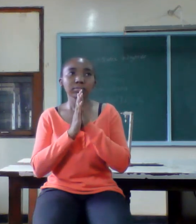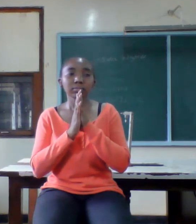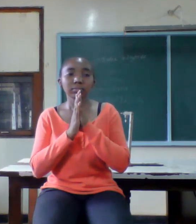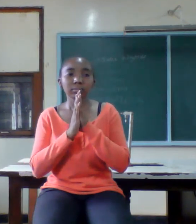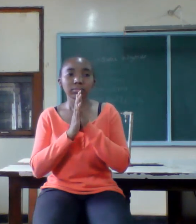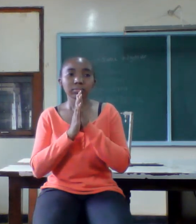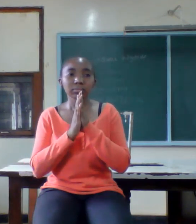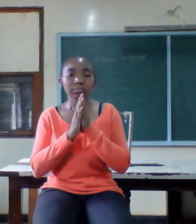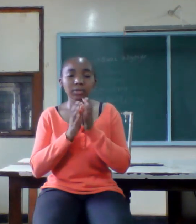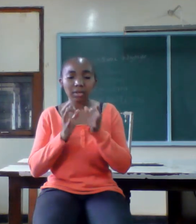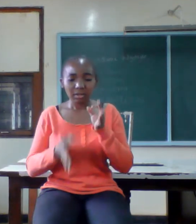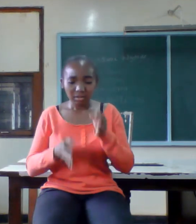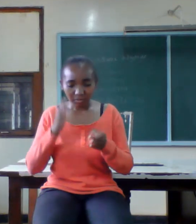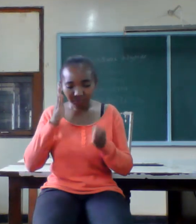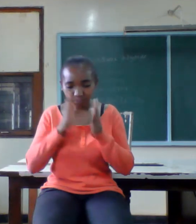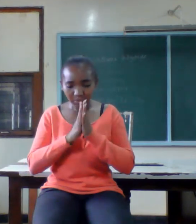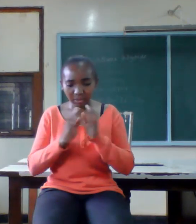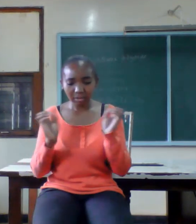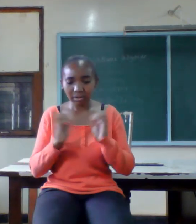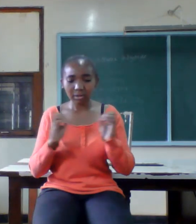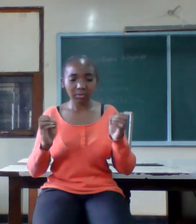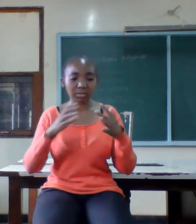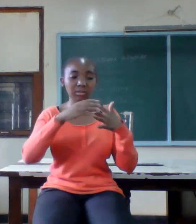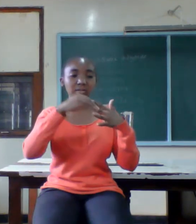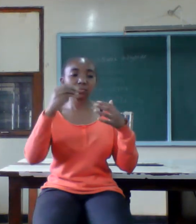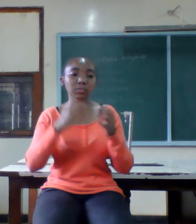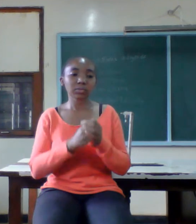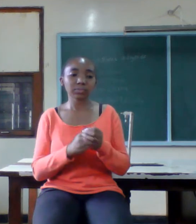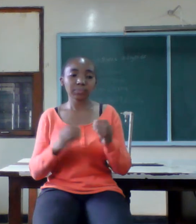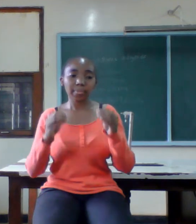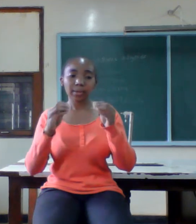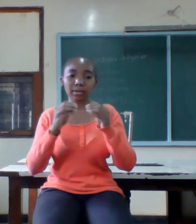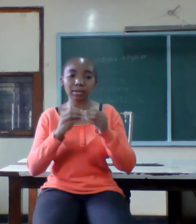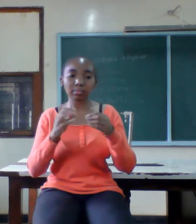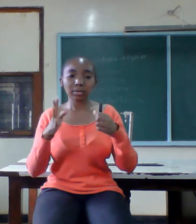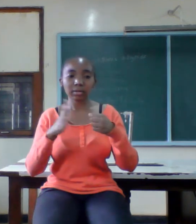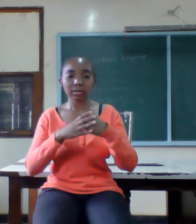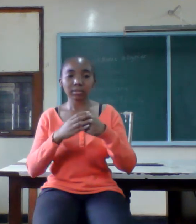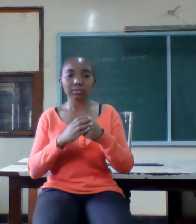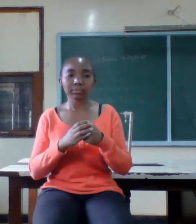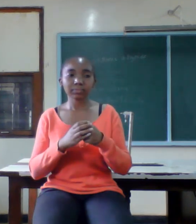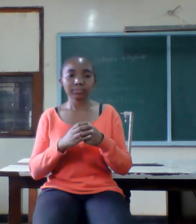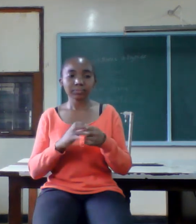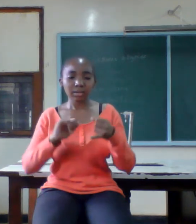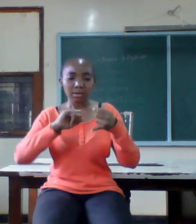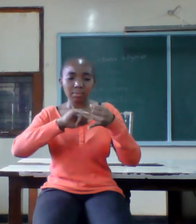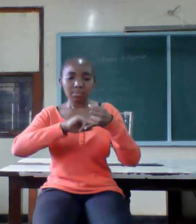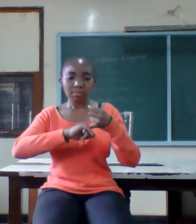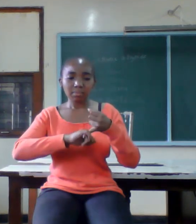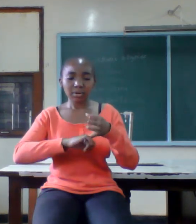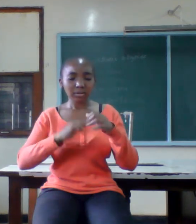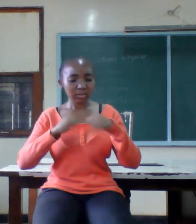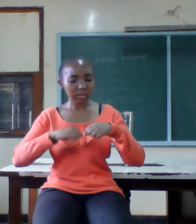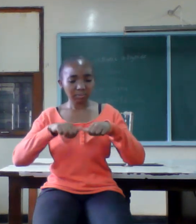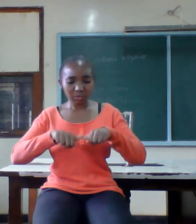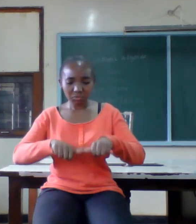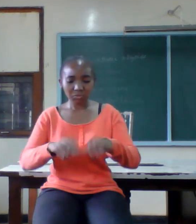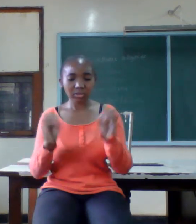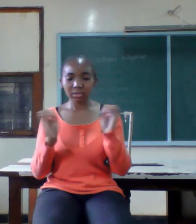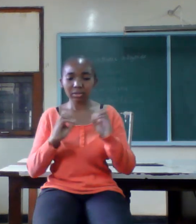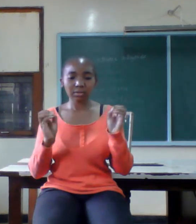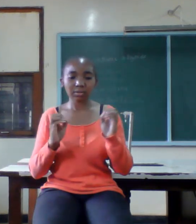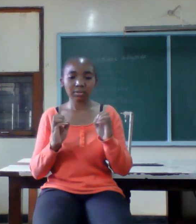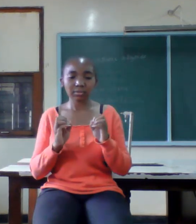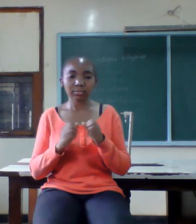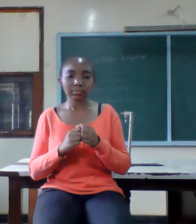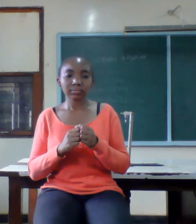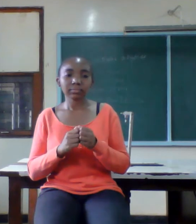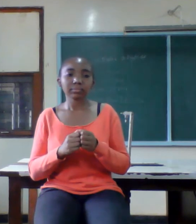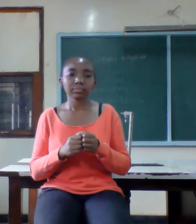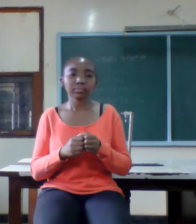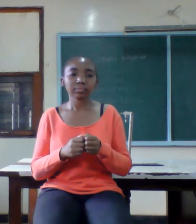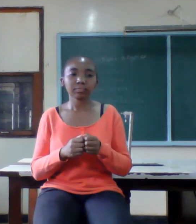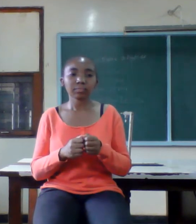secret number nine marriage is not a contract it is permanent it needs total commitment love is the